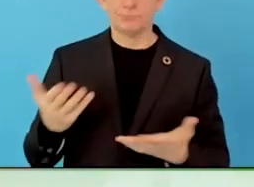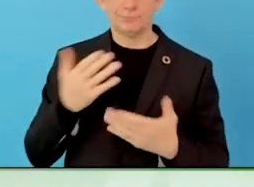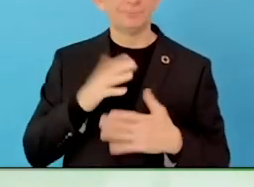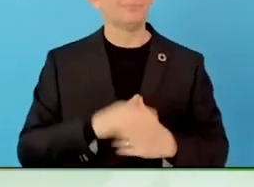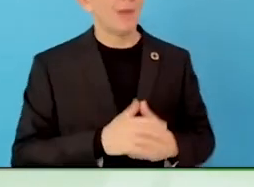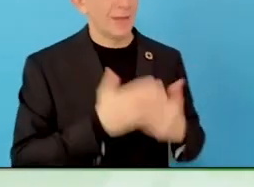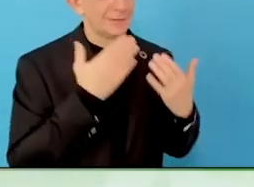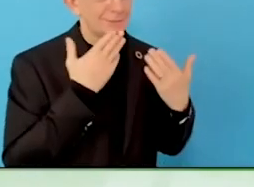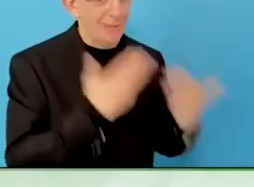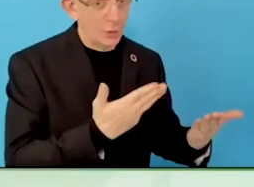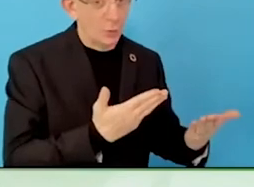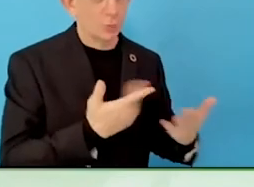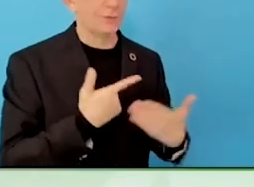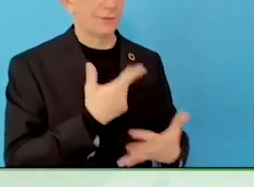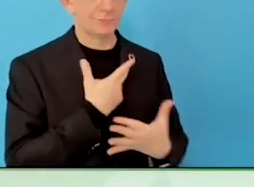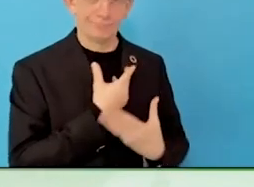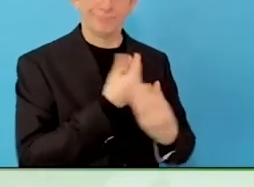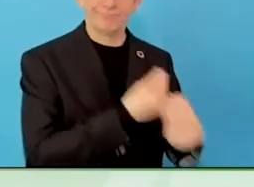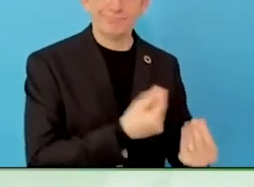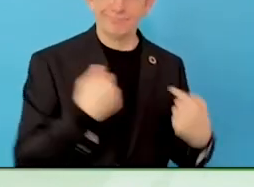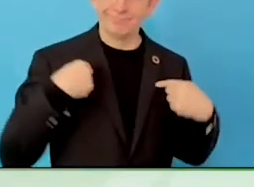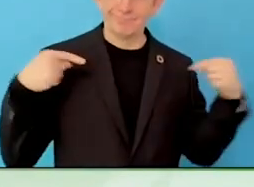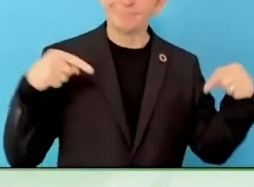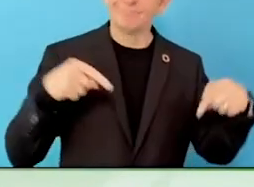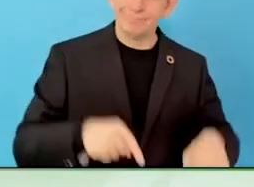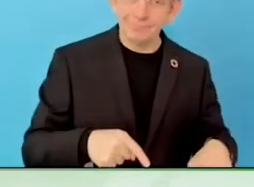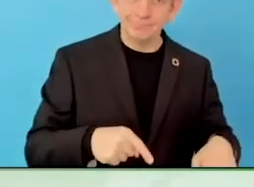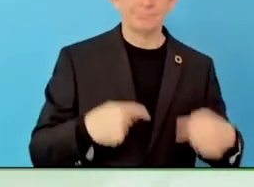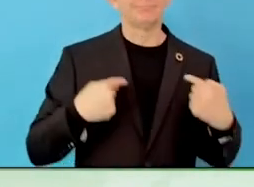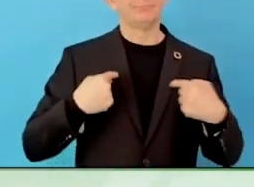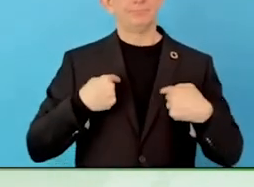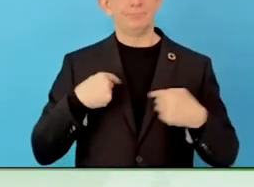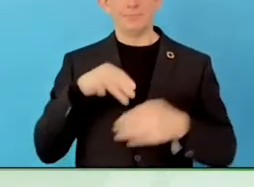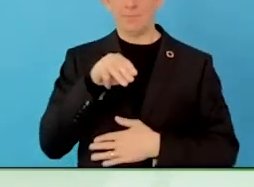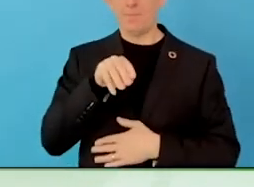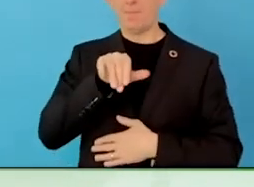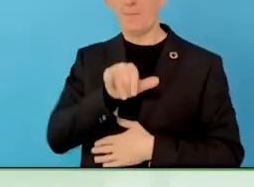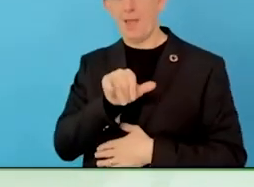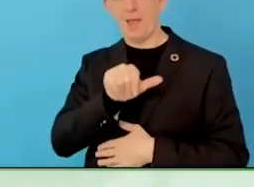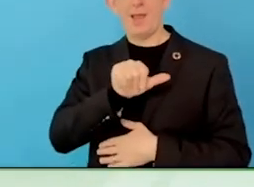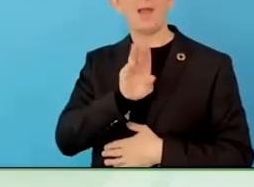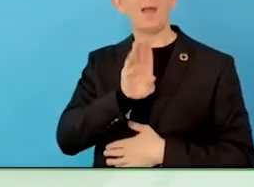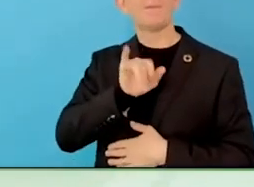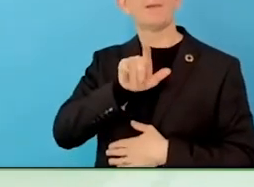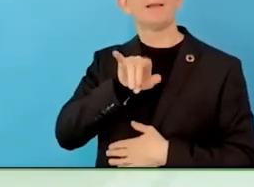It supports employers and we do it in different ways. It goes back to personal happening.